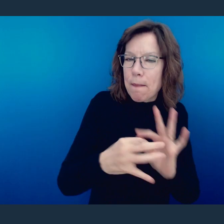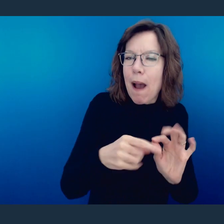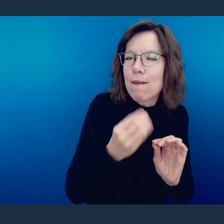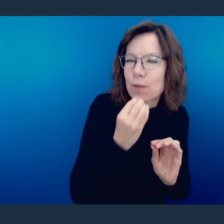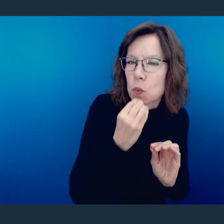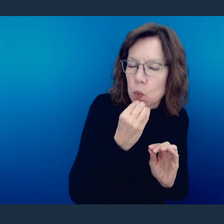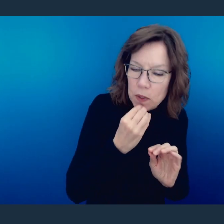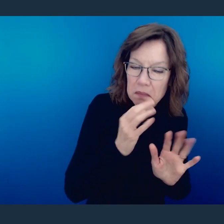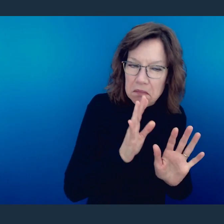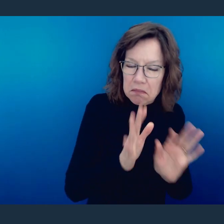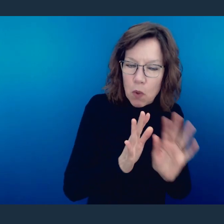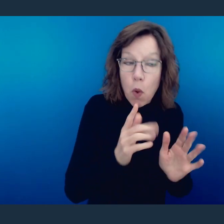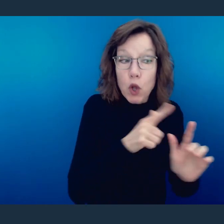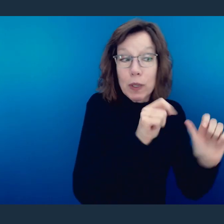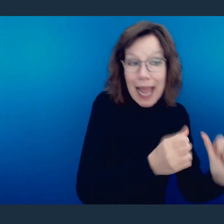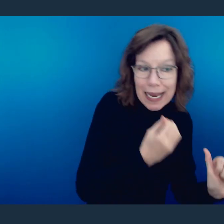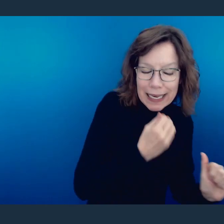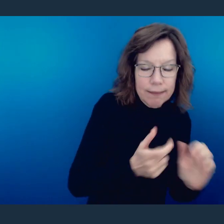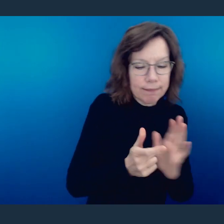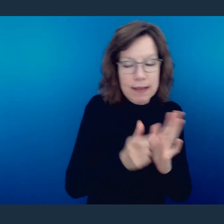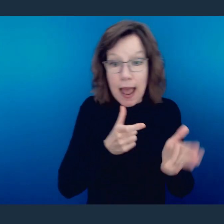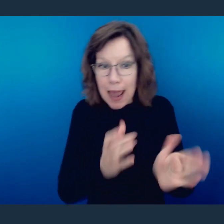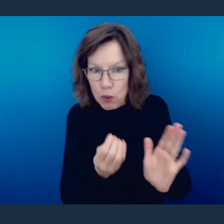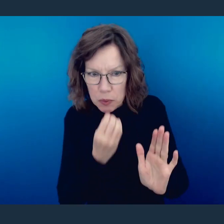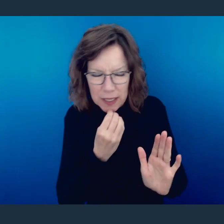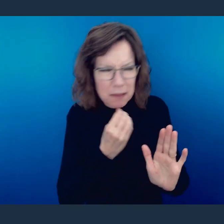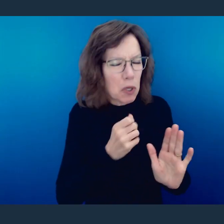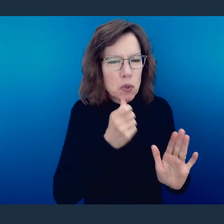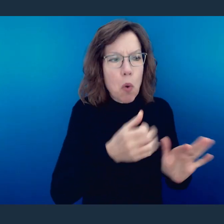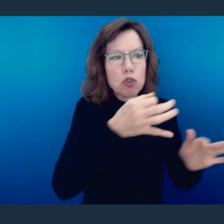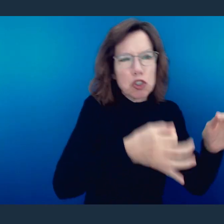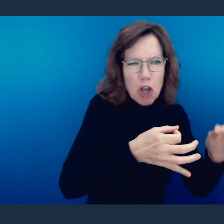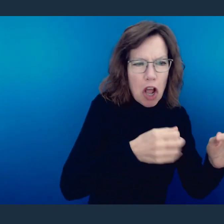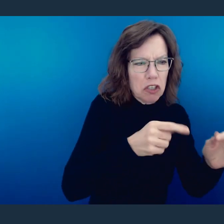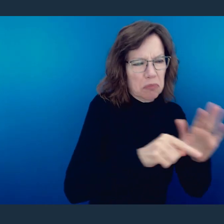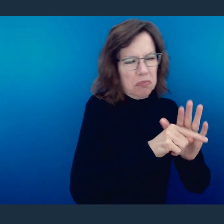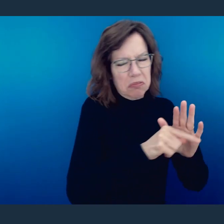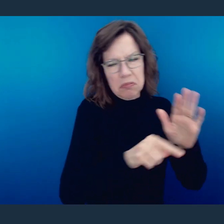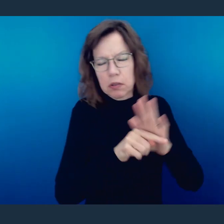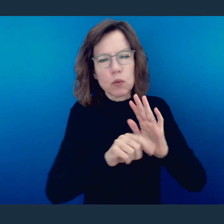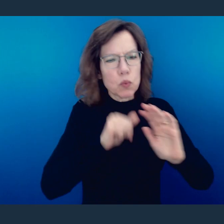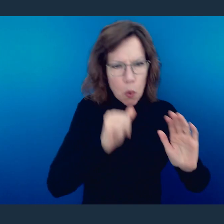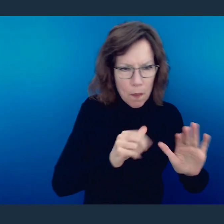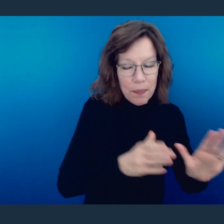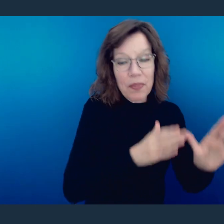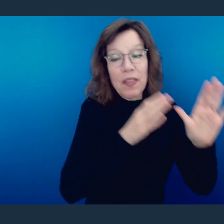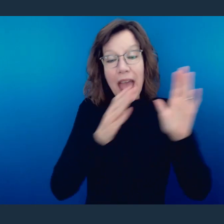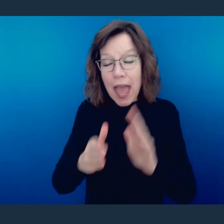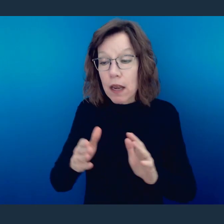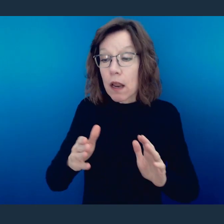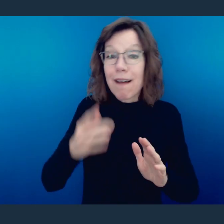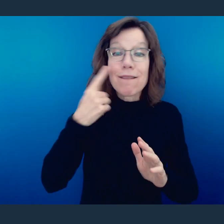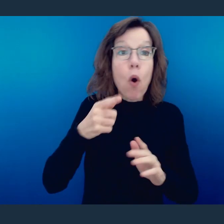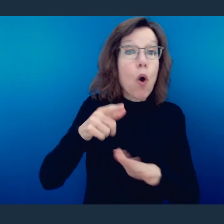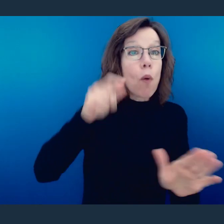eating practices. But then he transitions to, don't cause your brother to stumble. Brother